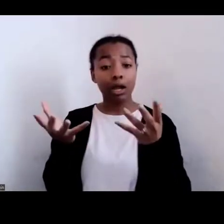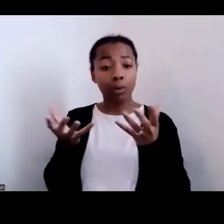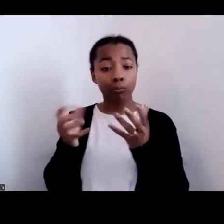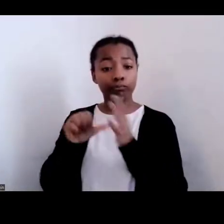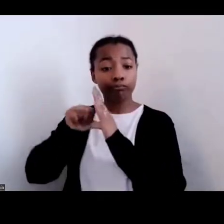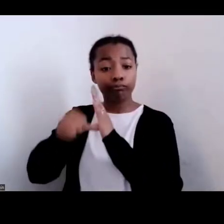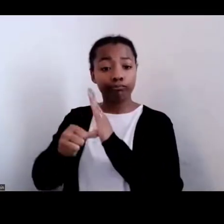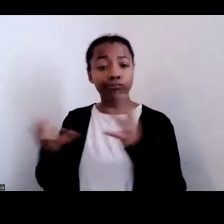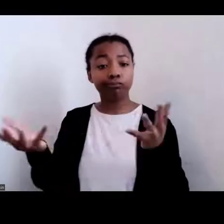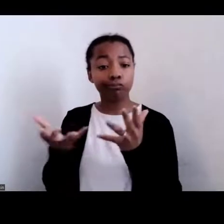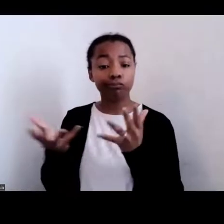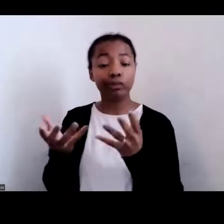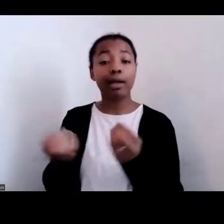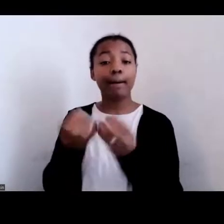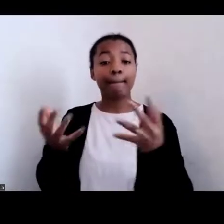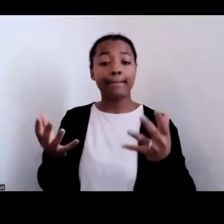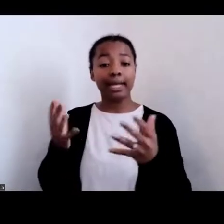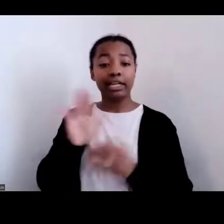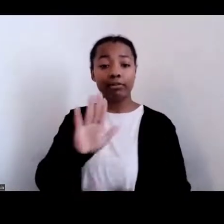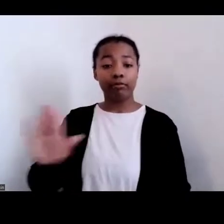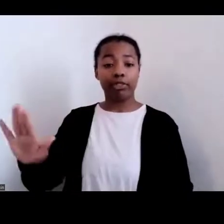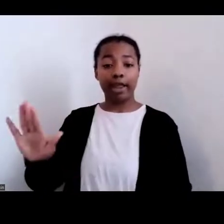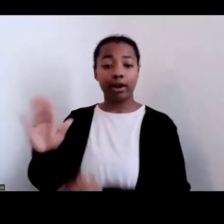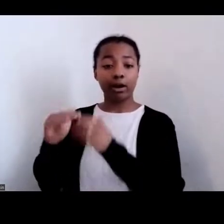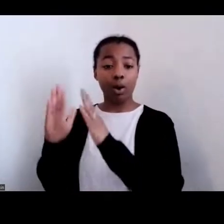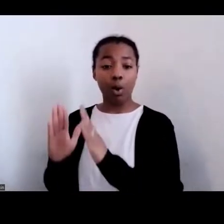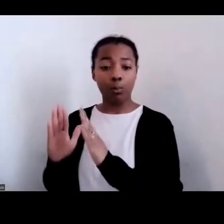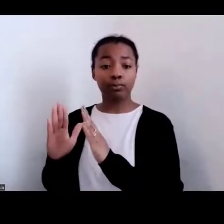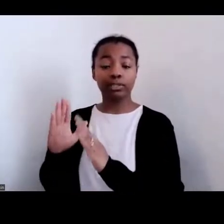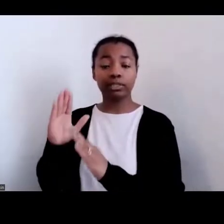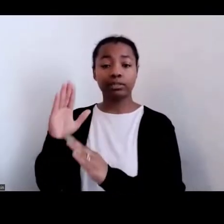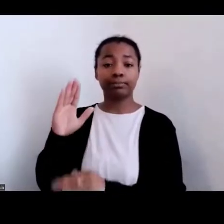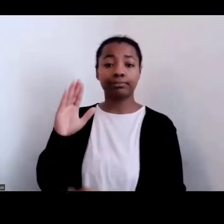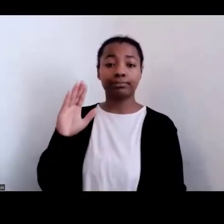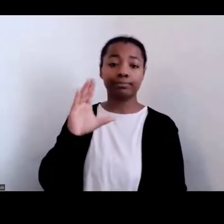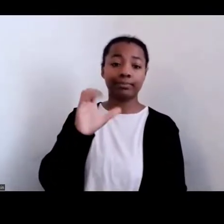people's homes and cabins on plantations, based on the